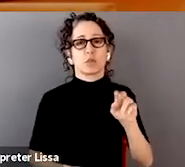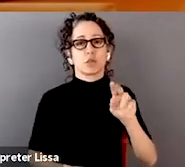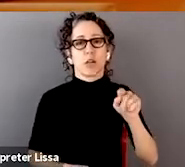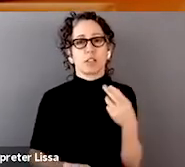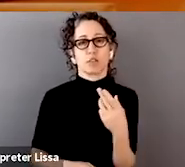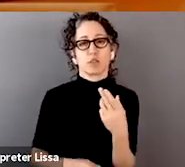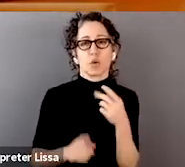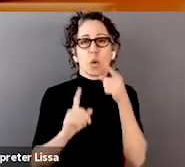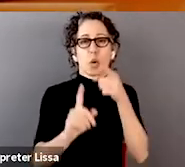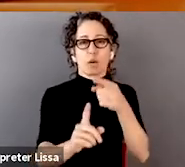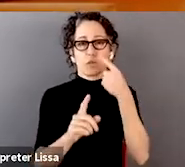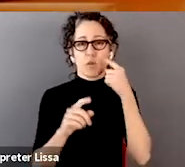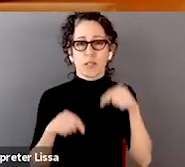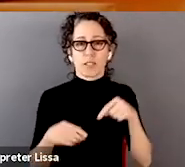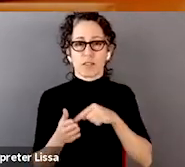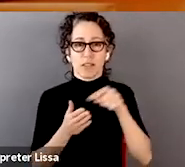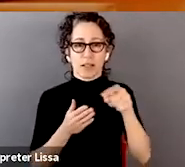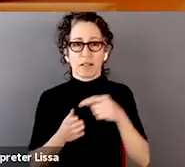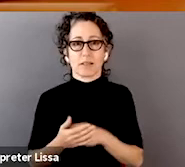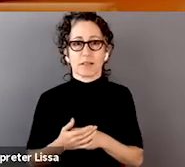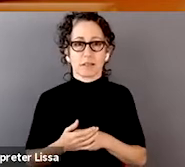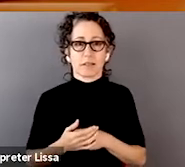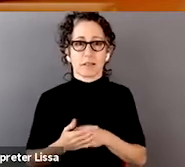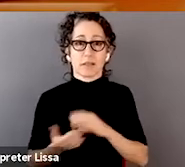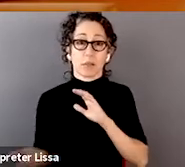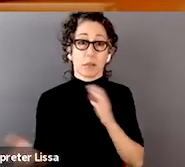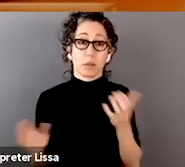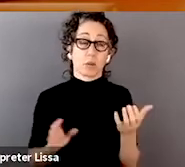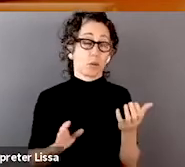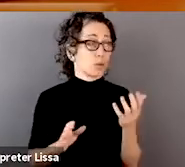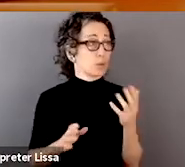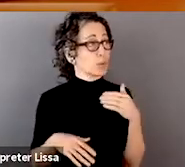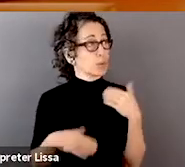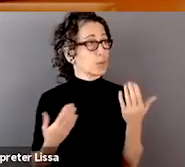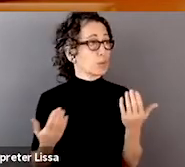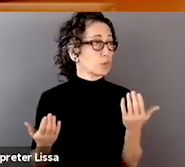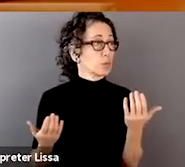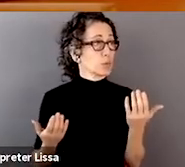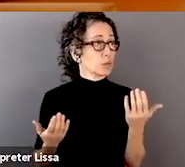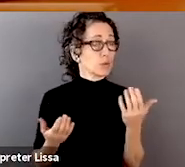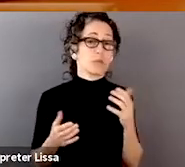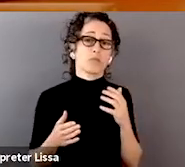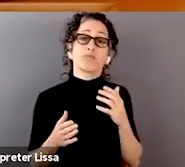as opposed to working on things that we can do fairly well currently?